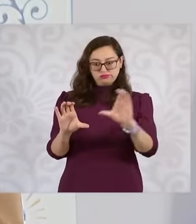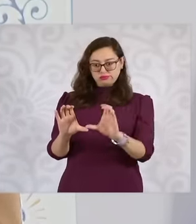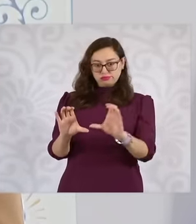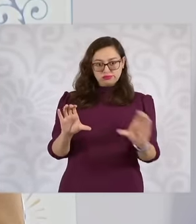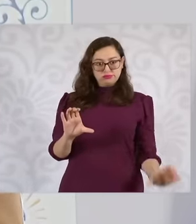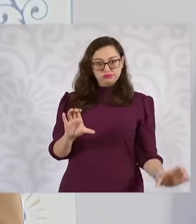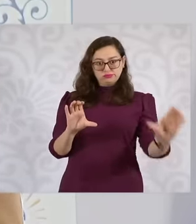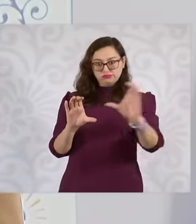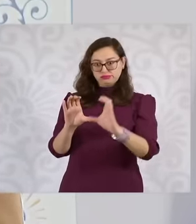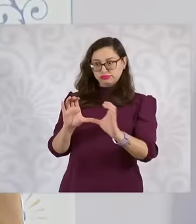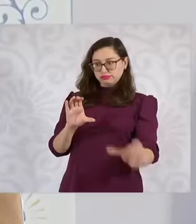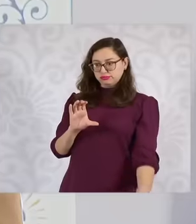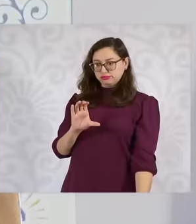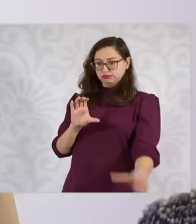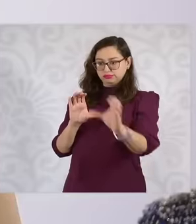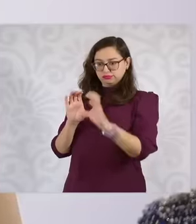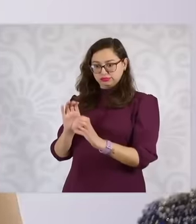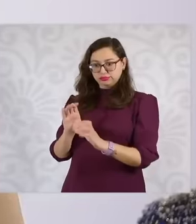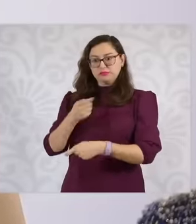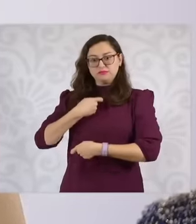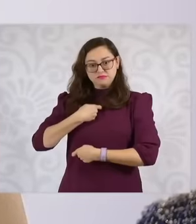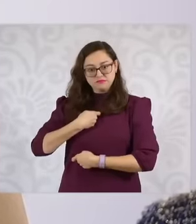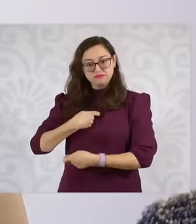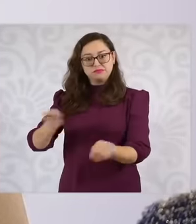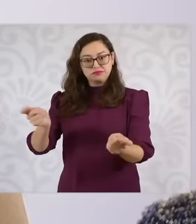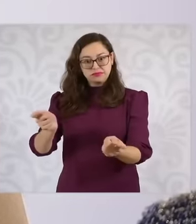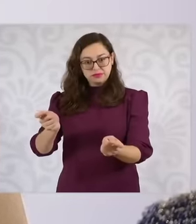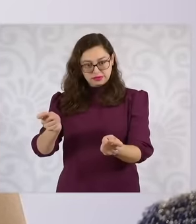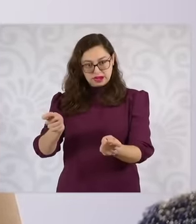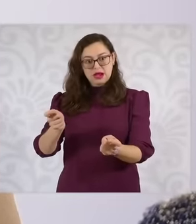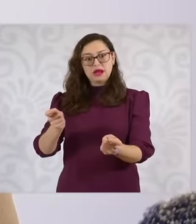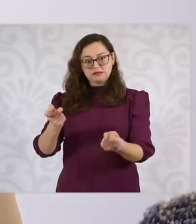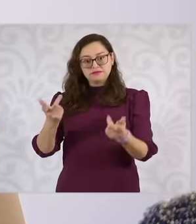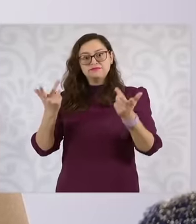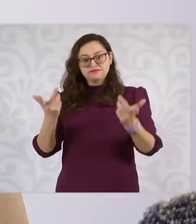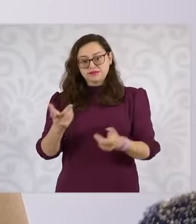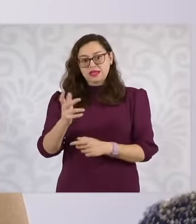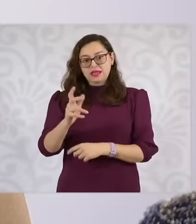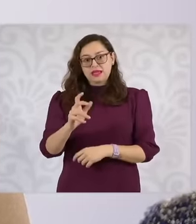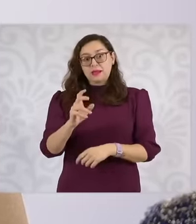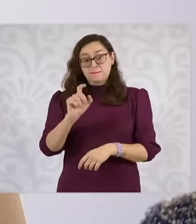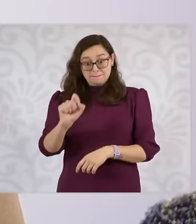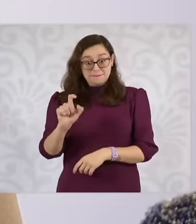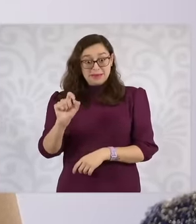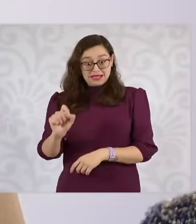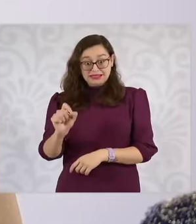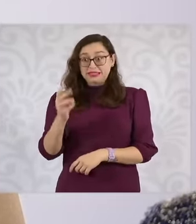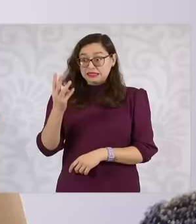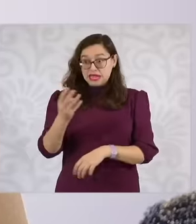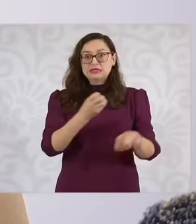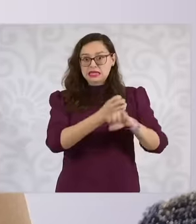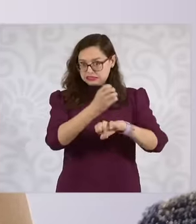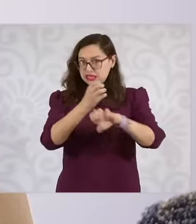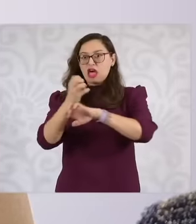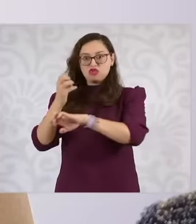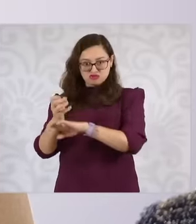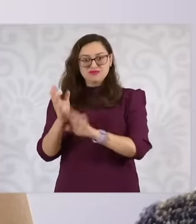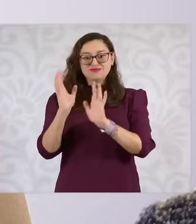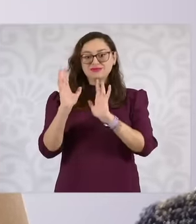sum is already being made to deliver the universal pension already in 23 states, well 21 currently and these